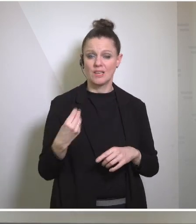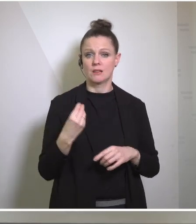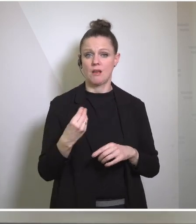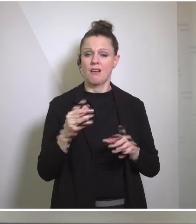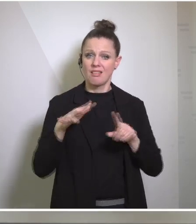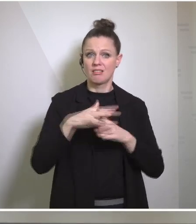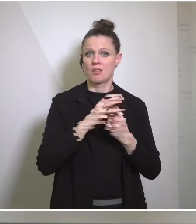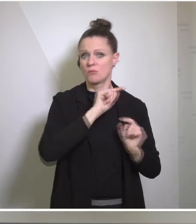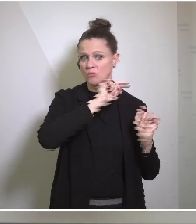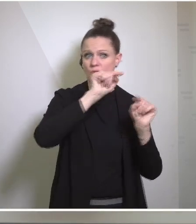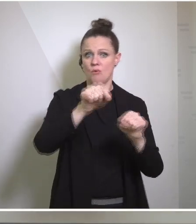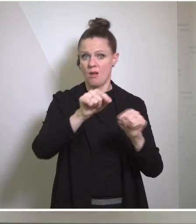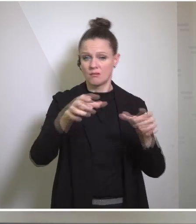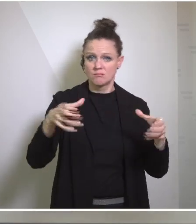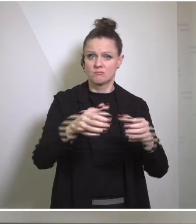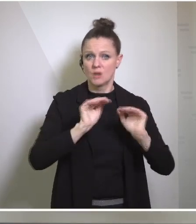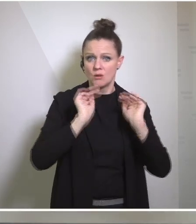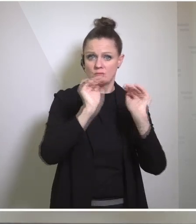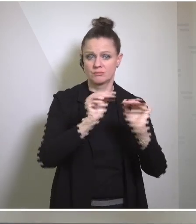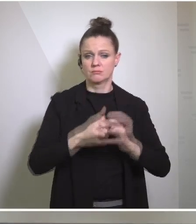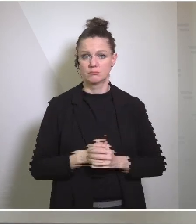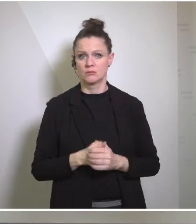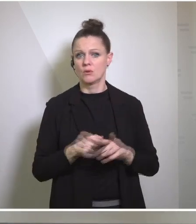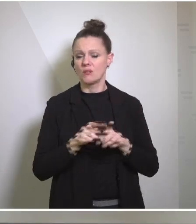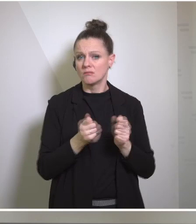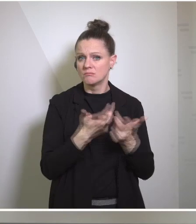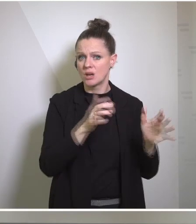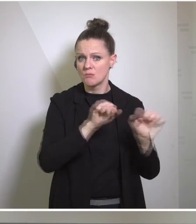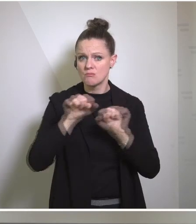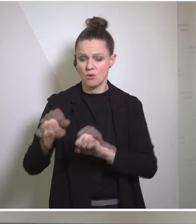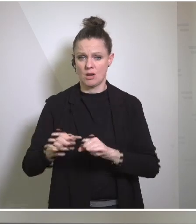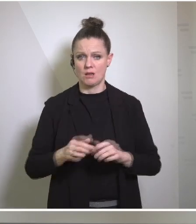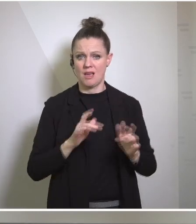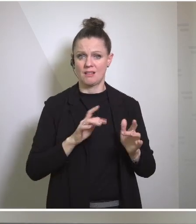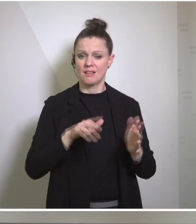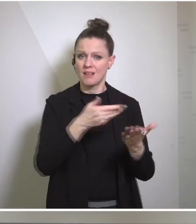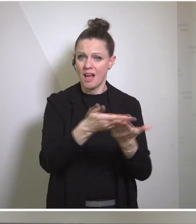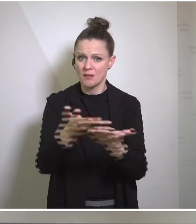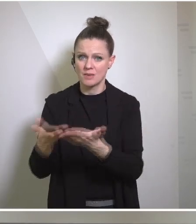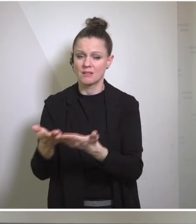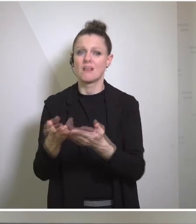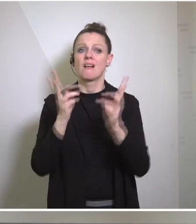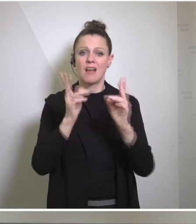I think it reflects the sense both of possibility and of urgency to get an agreement, to get a